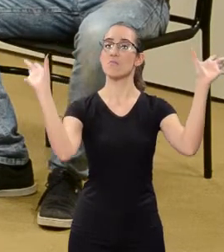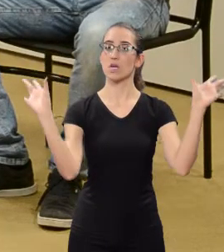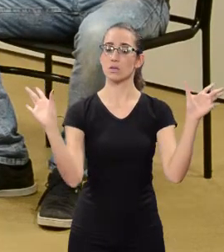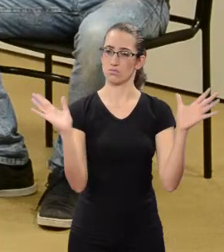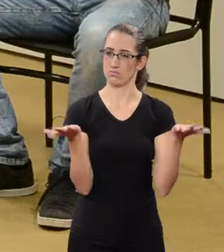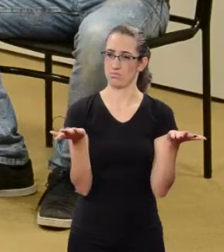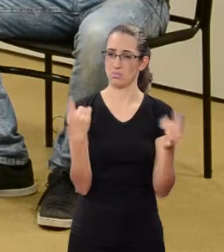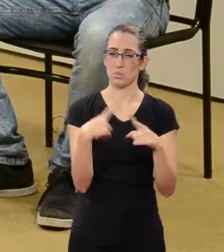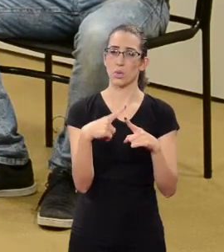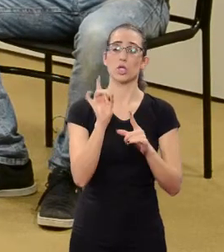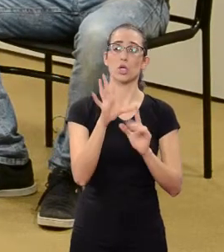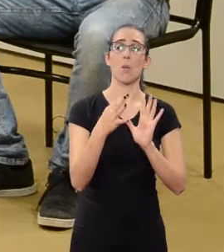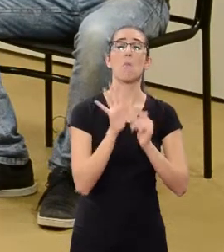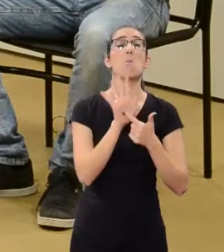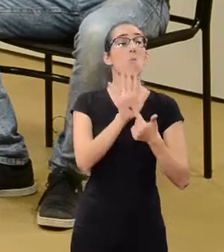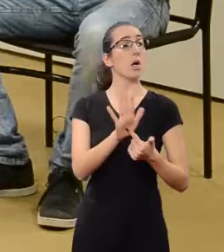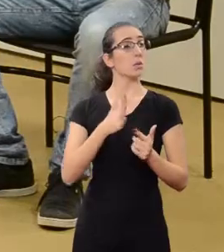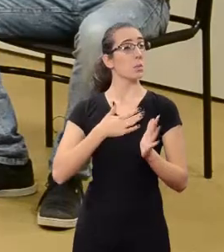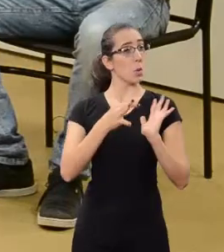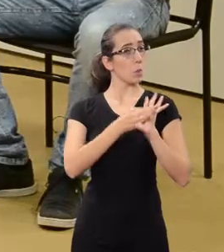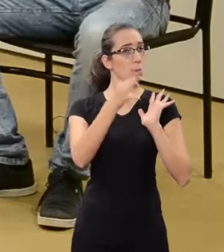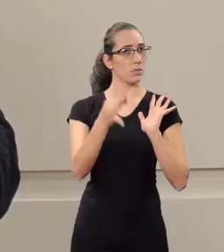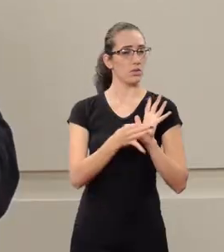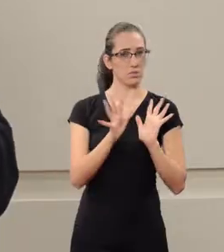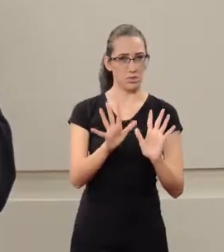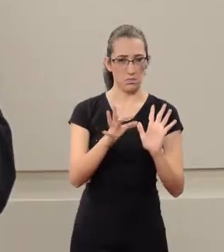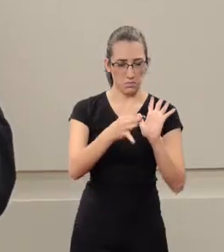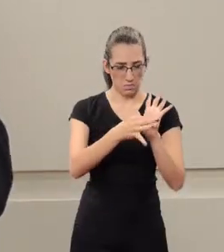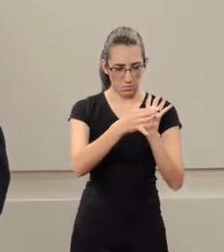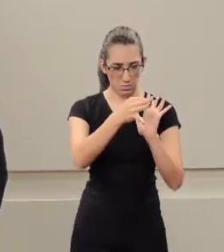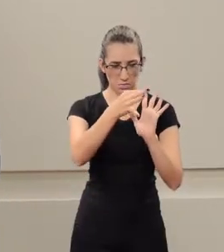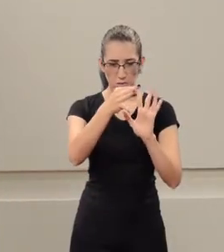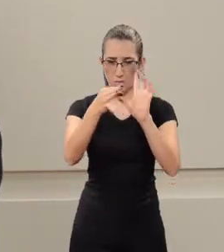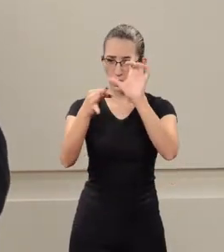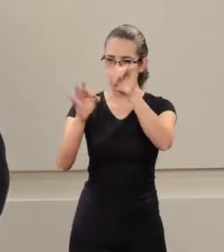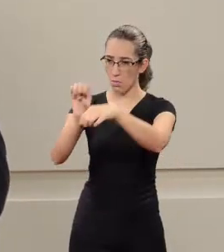It's not because I'm simply giving my opinion but my opinion might cause some harms.